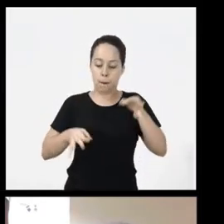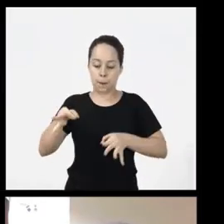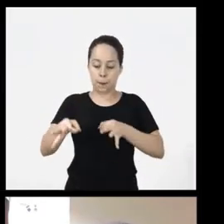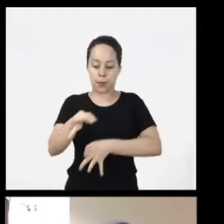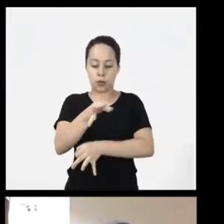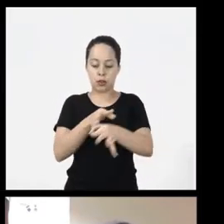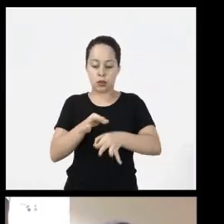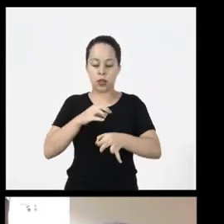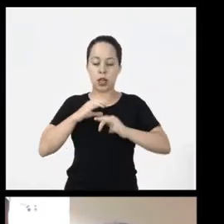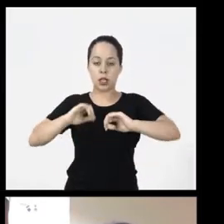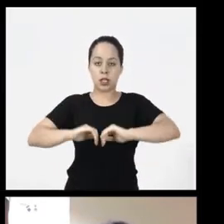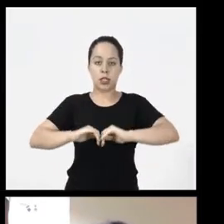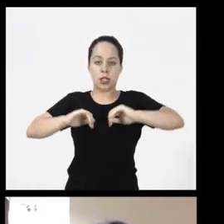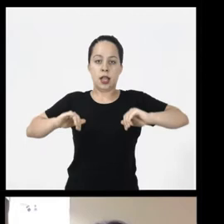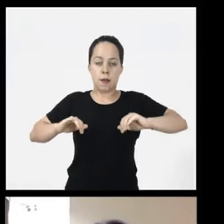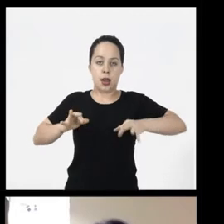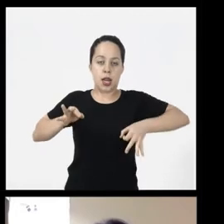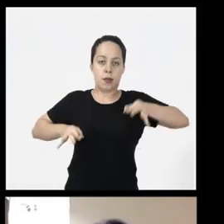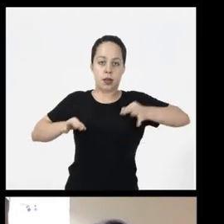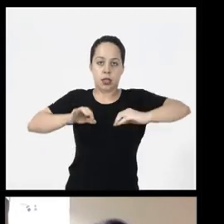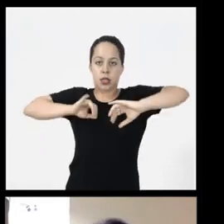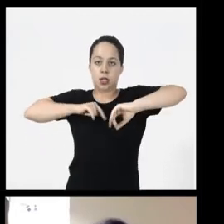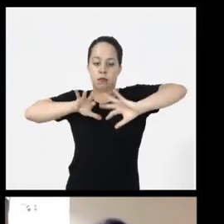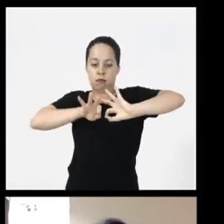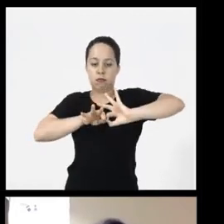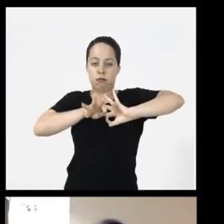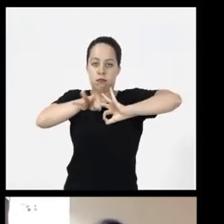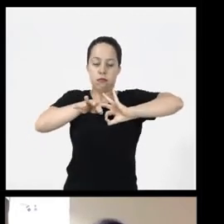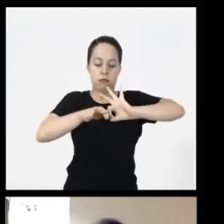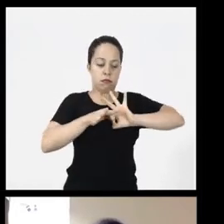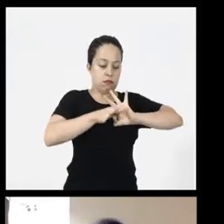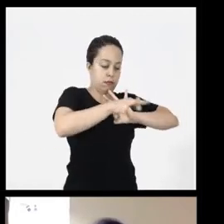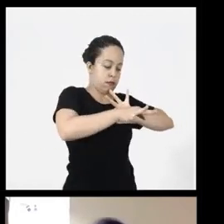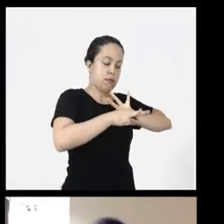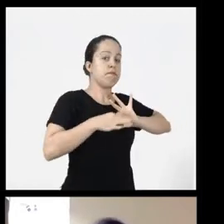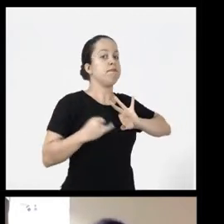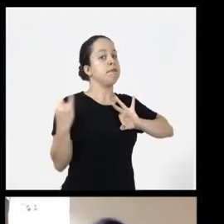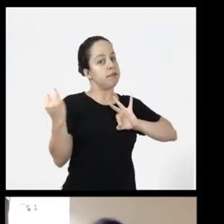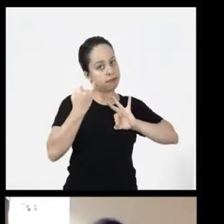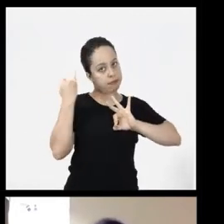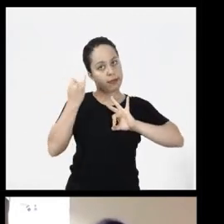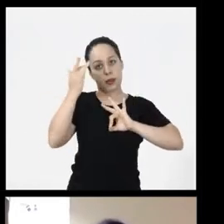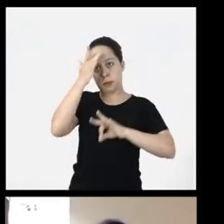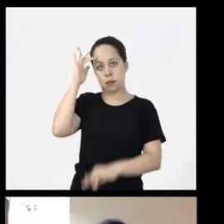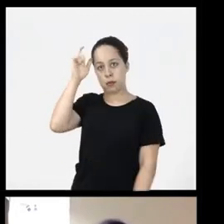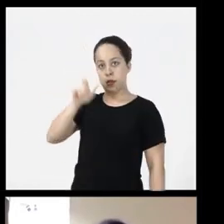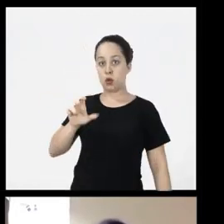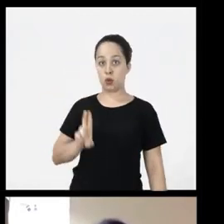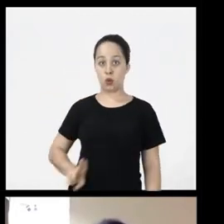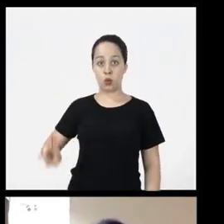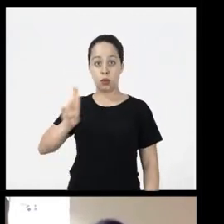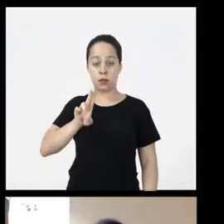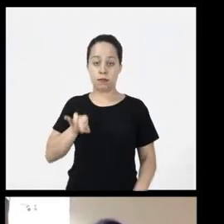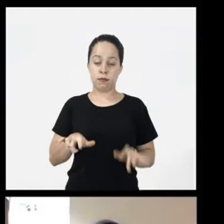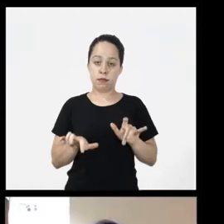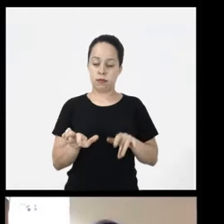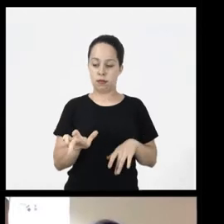the buttons are separated right at a distance that is necessary for the user, So you see that there are